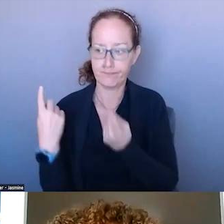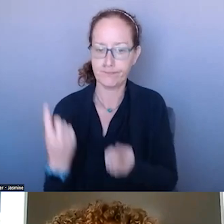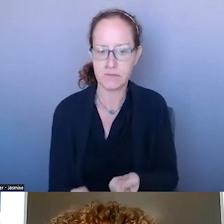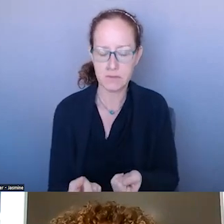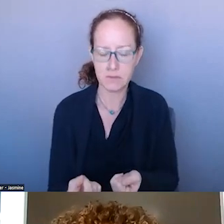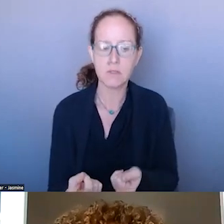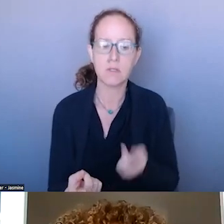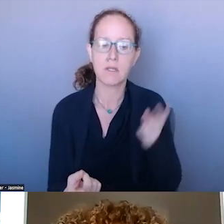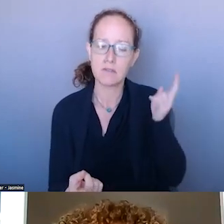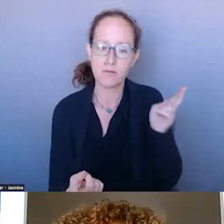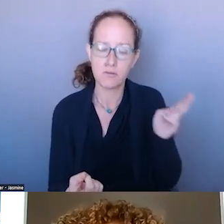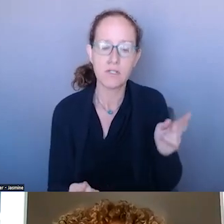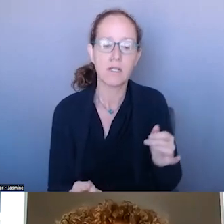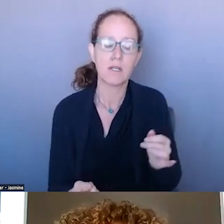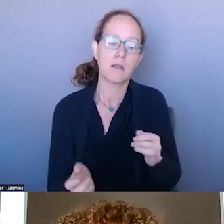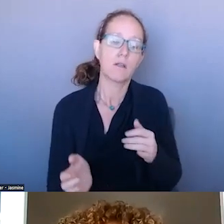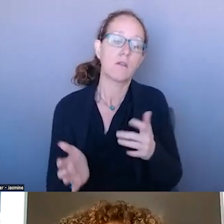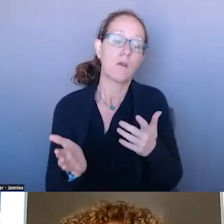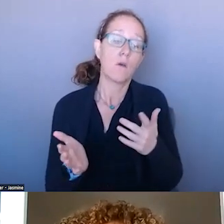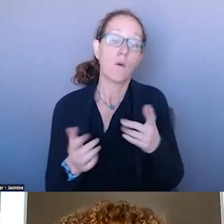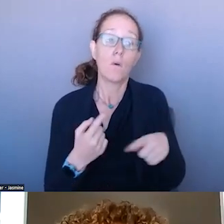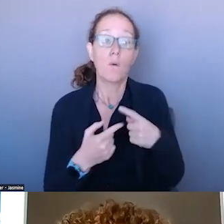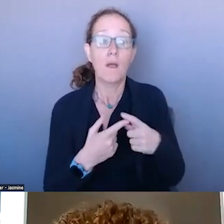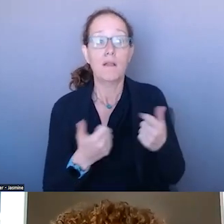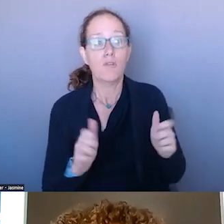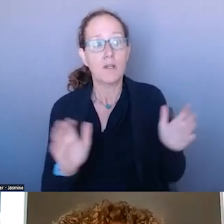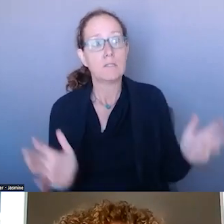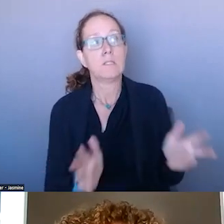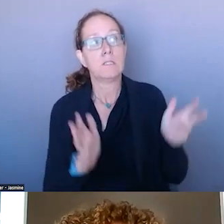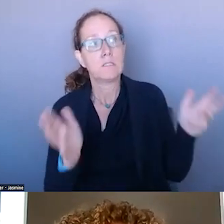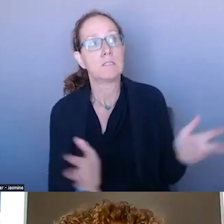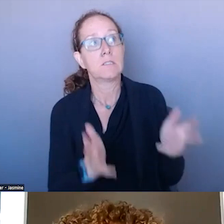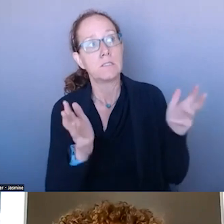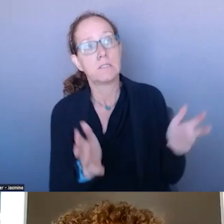OF PROGRESS, BUT TO GET THE ANALOGY OF MOVING THE EMERGENCY